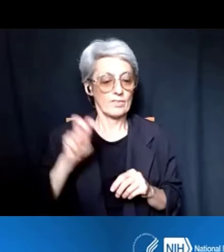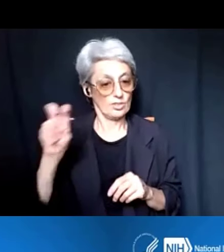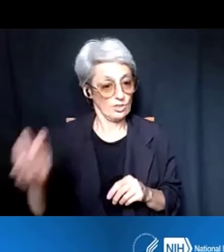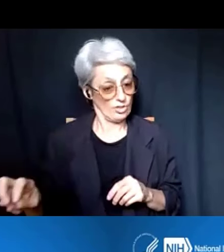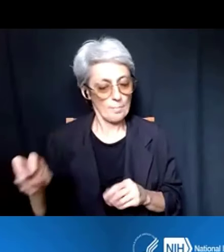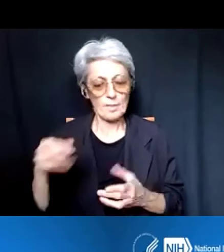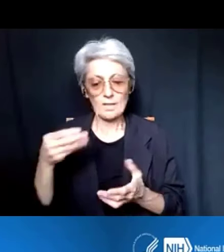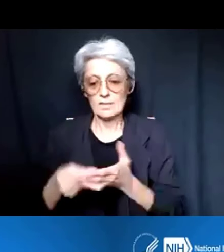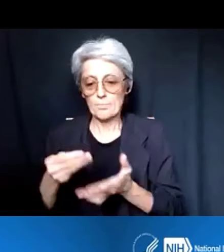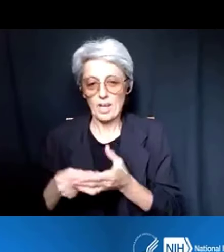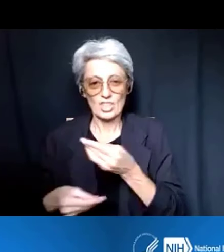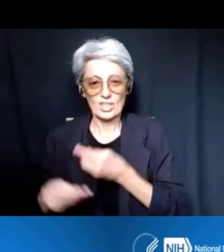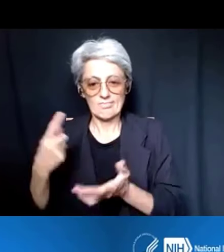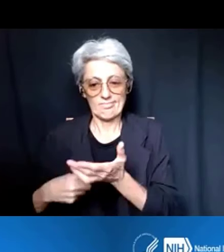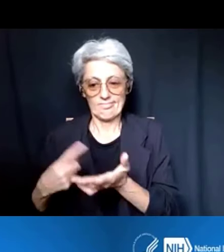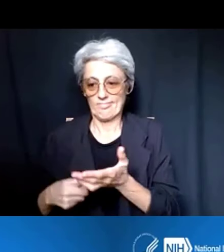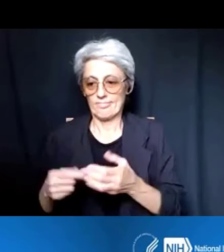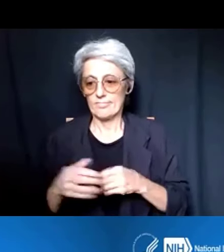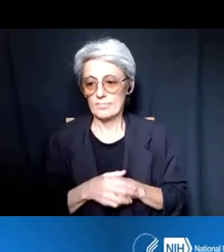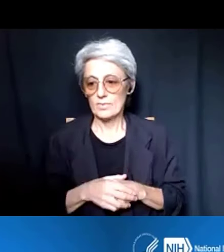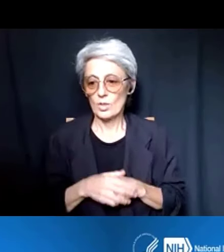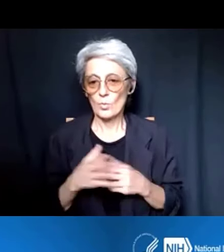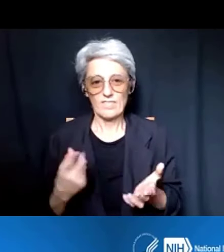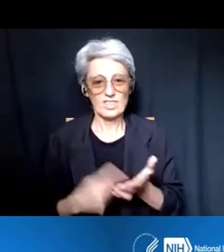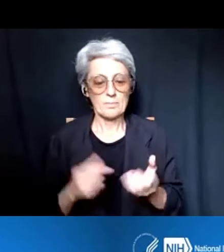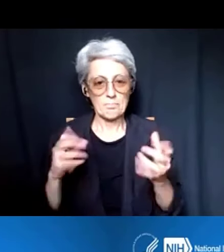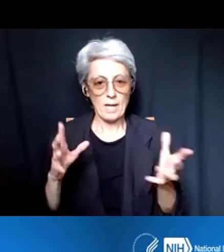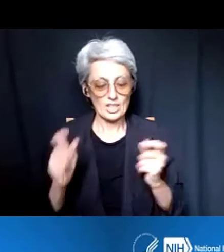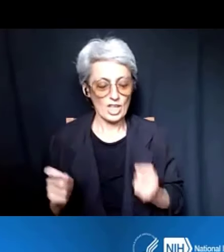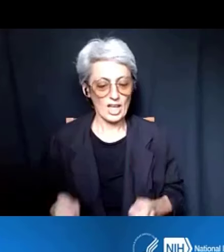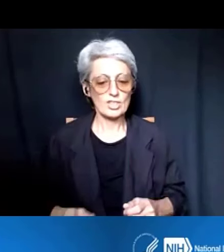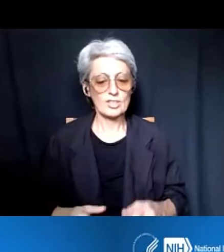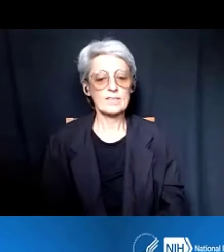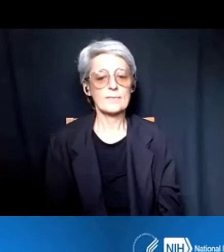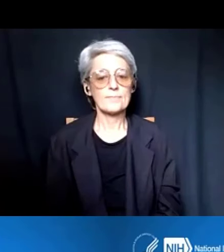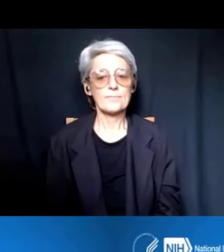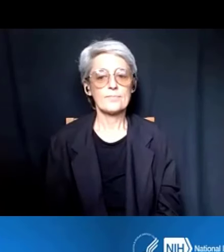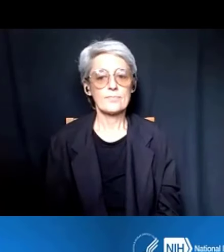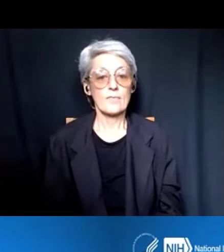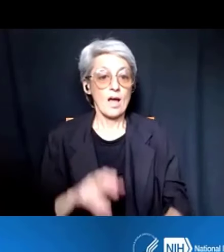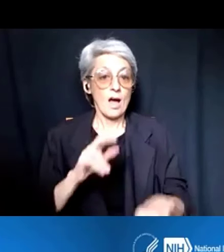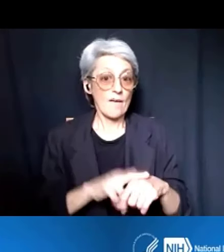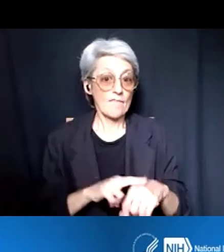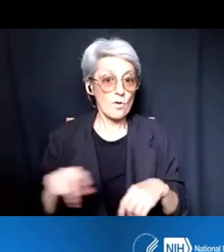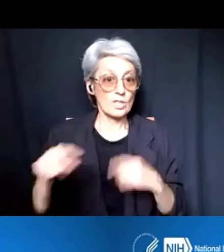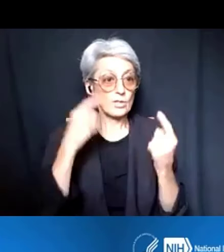We talked about a lot of changes, and So, of course, people are probably thinking, how does that impact the budgets?